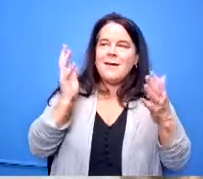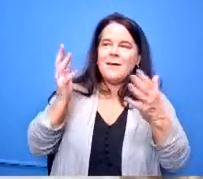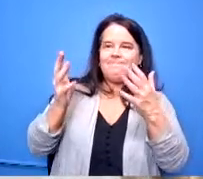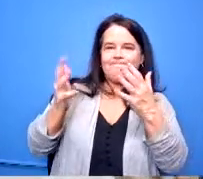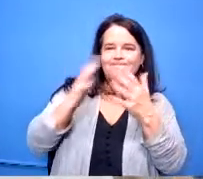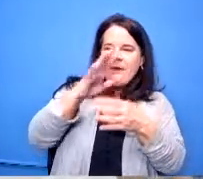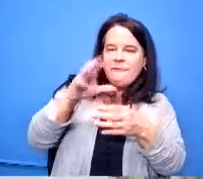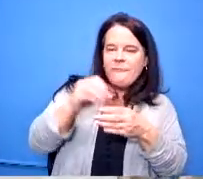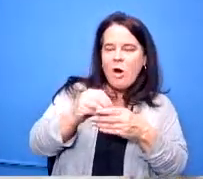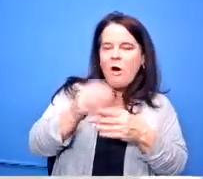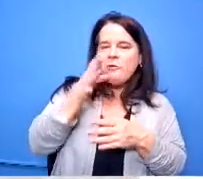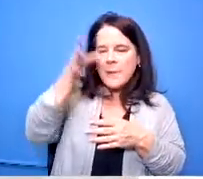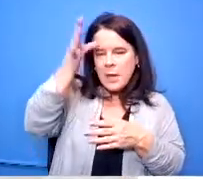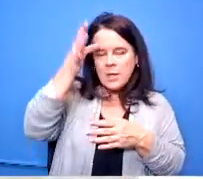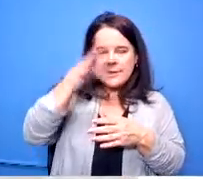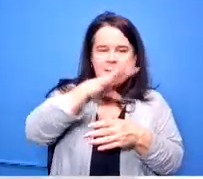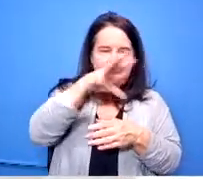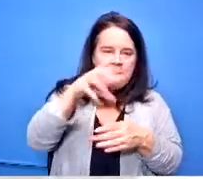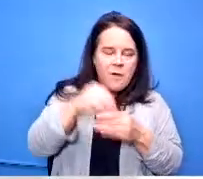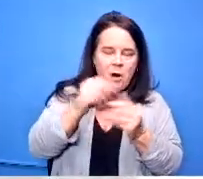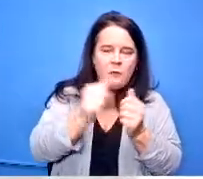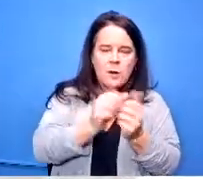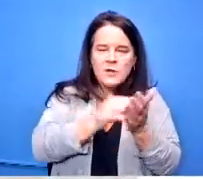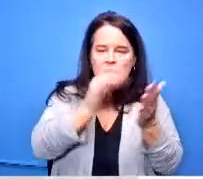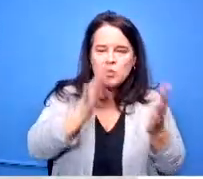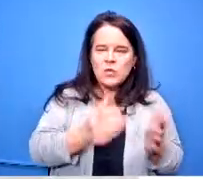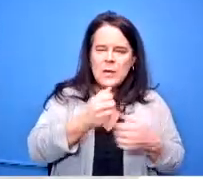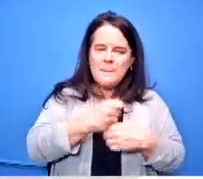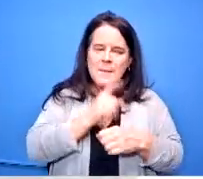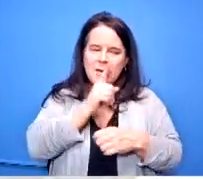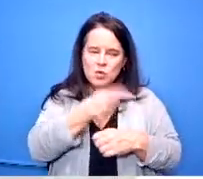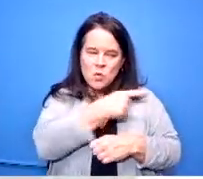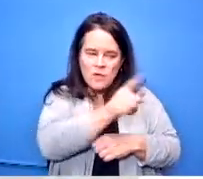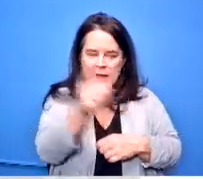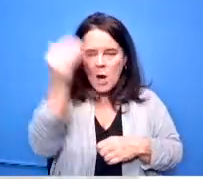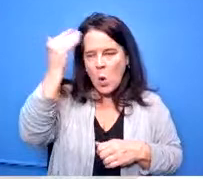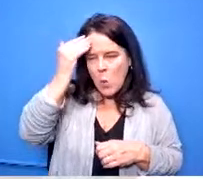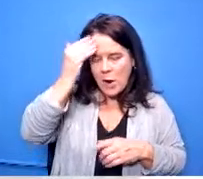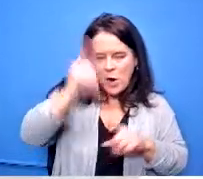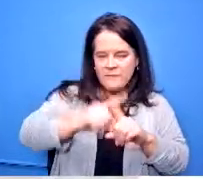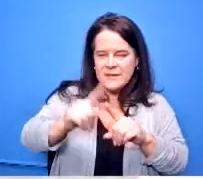to make sure that we had some career pathways and and college pathways whatever you want to call it